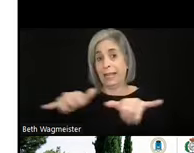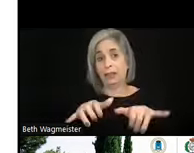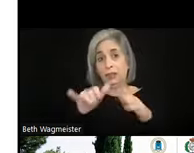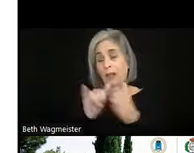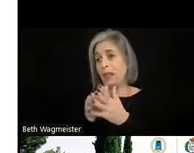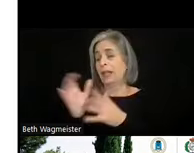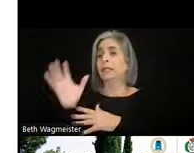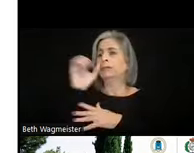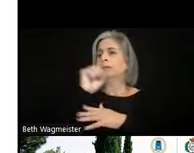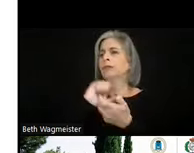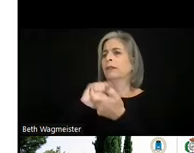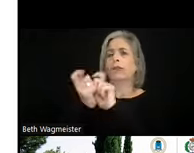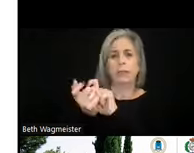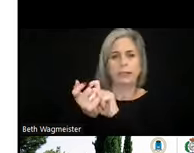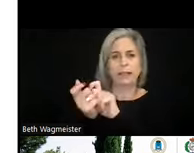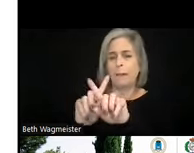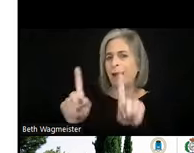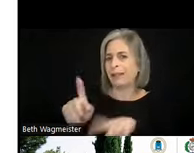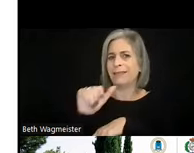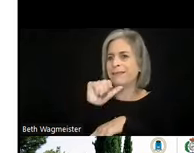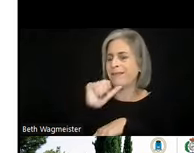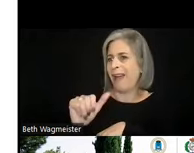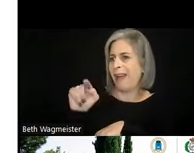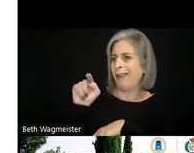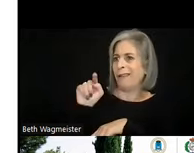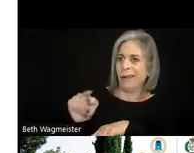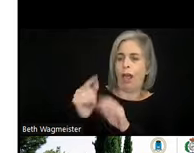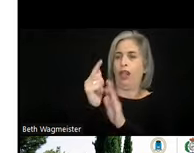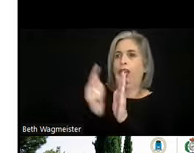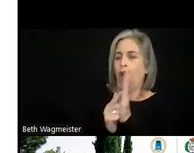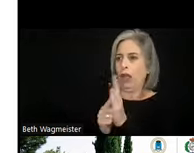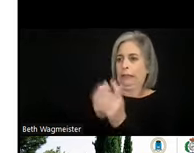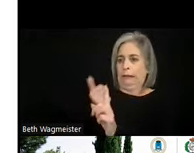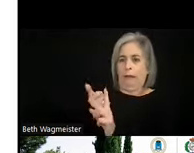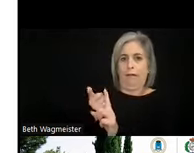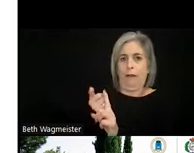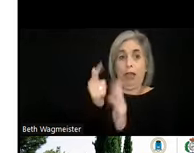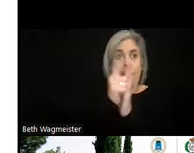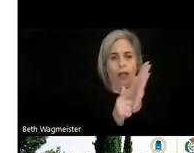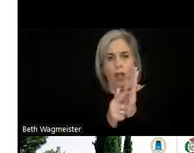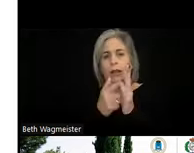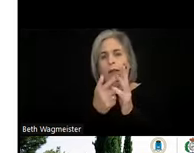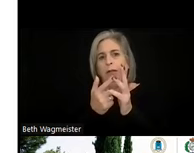conformance, but it's not the law in itself. The standard is still voluntary. It's just a very good